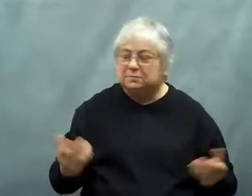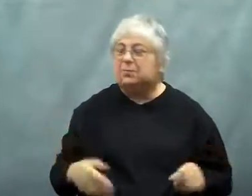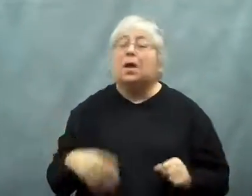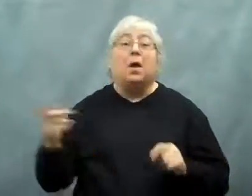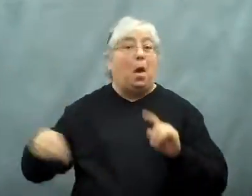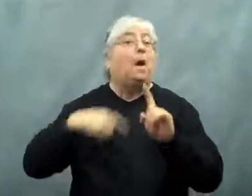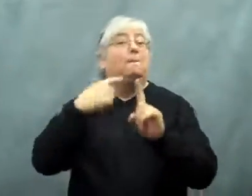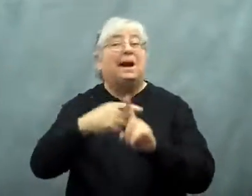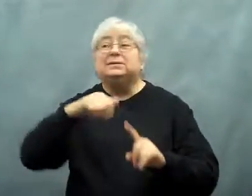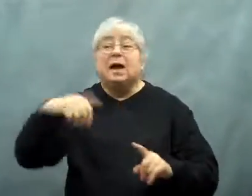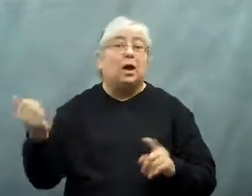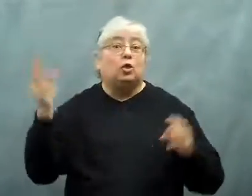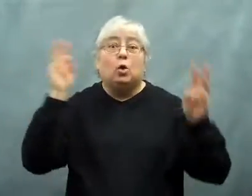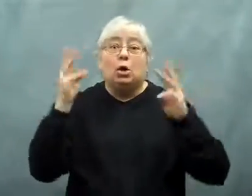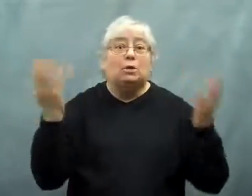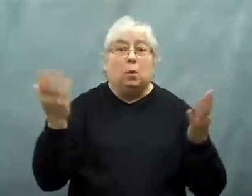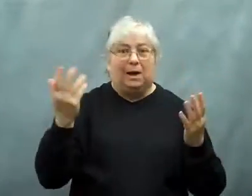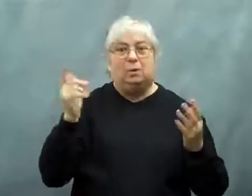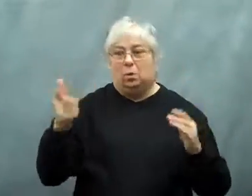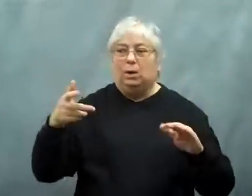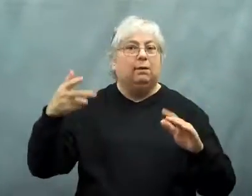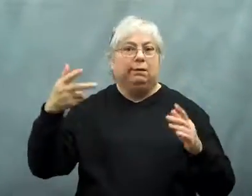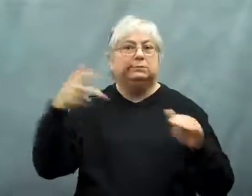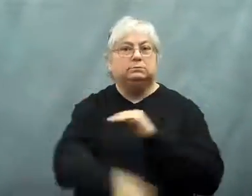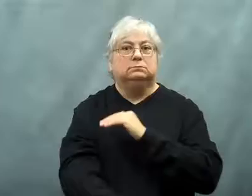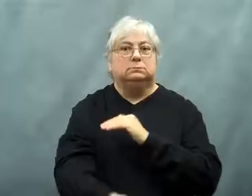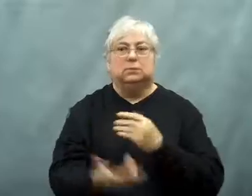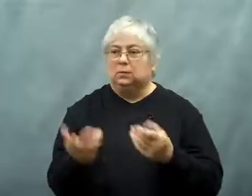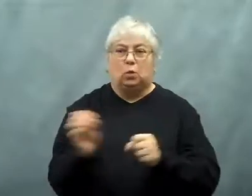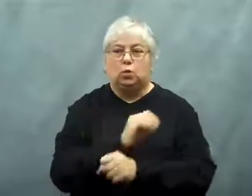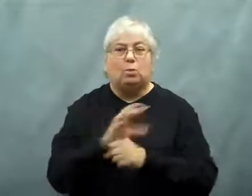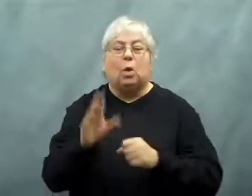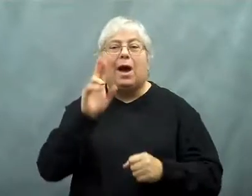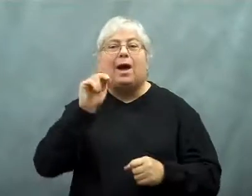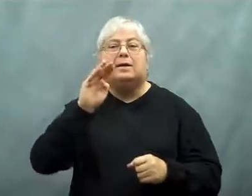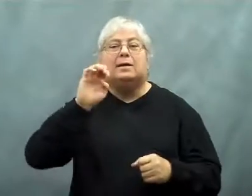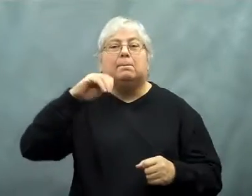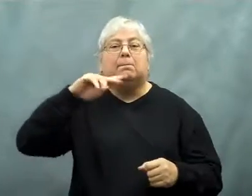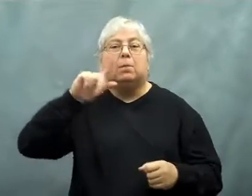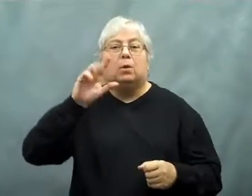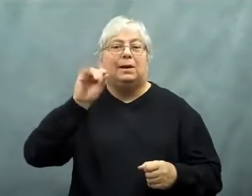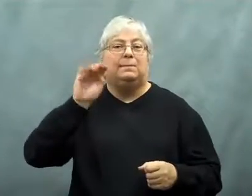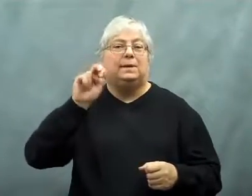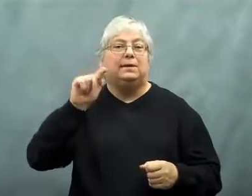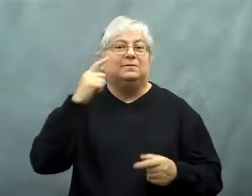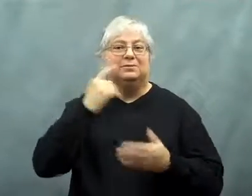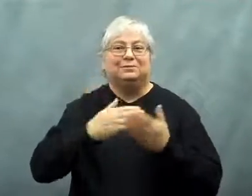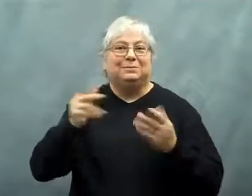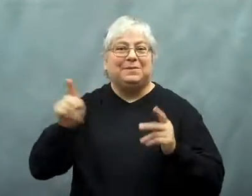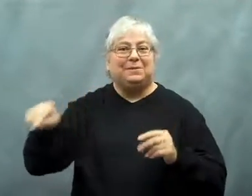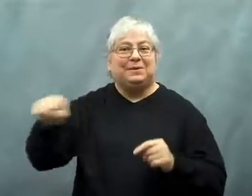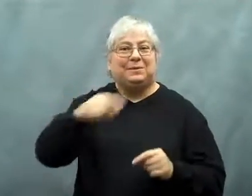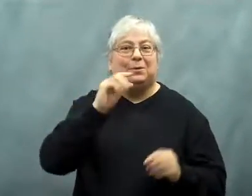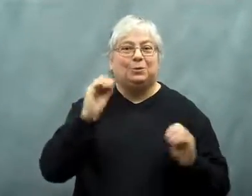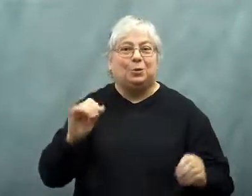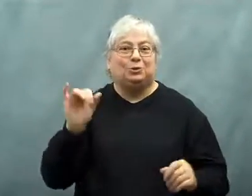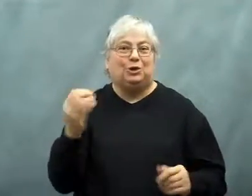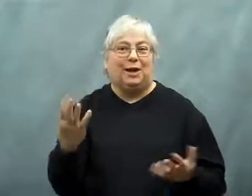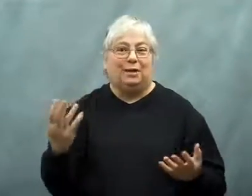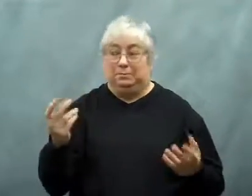Another concern was the termination of unemployment benefits.